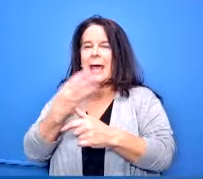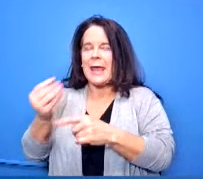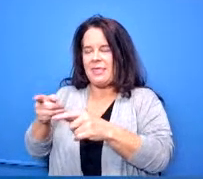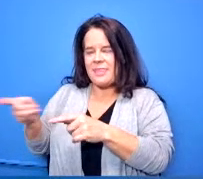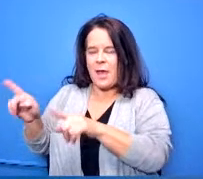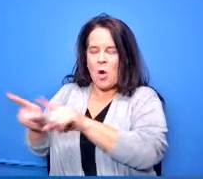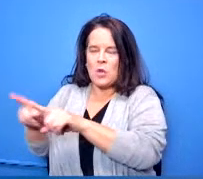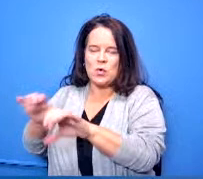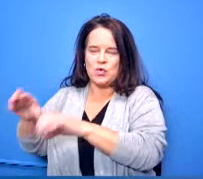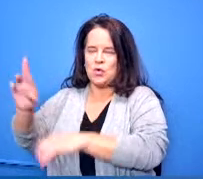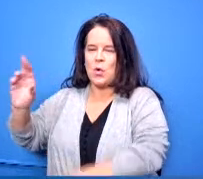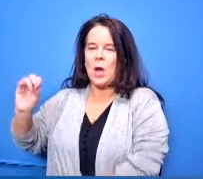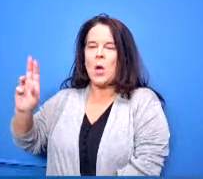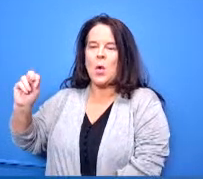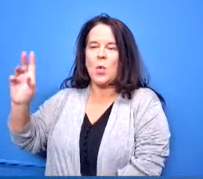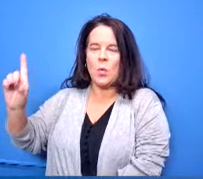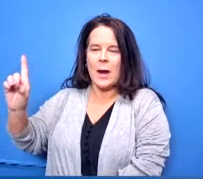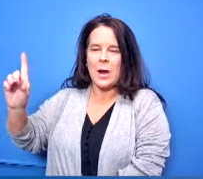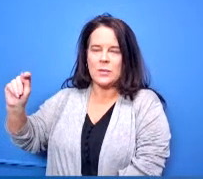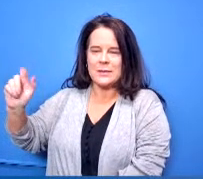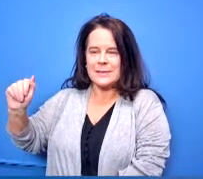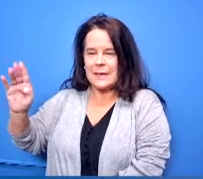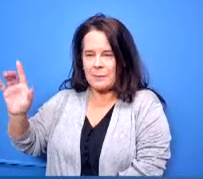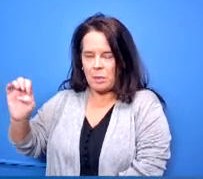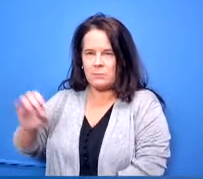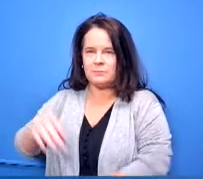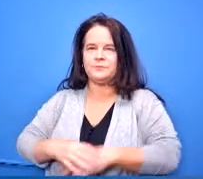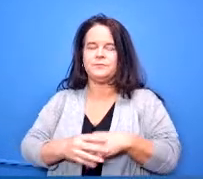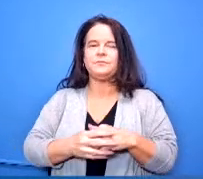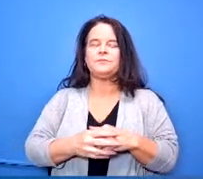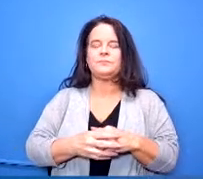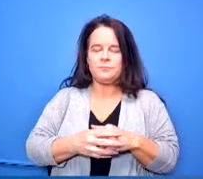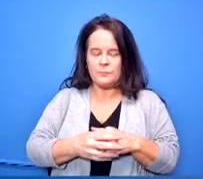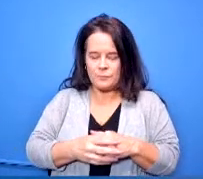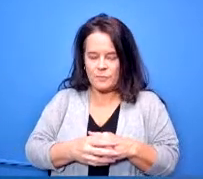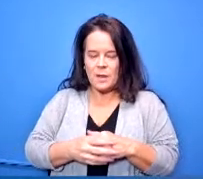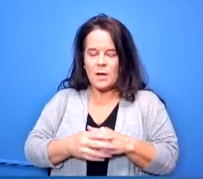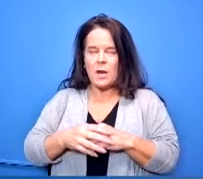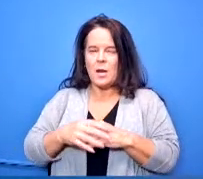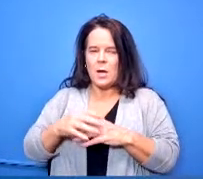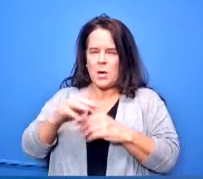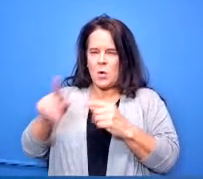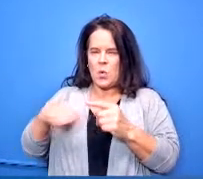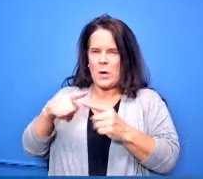when our career tech pathway programs were moved to meadowdale high school dunbar was